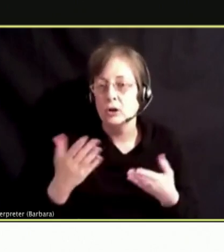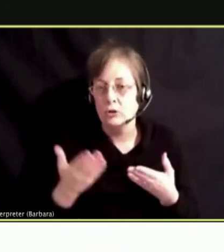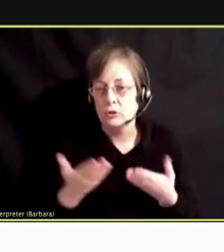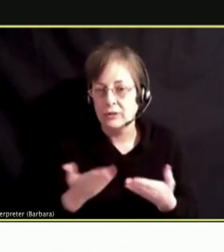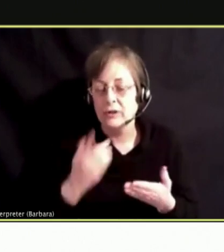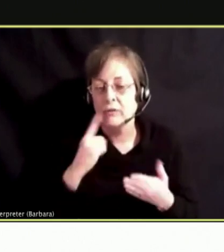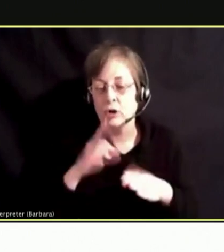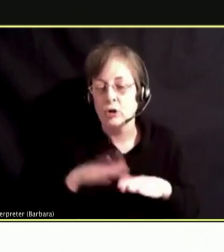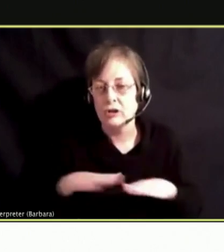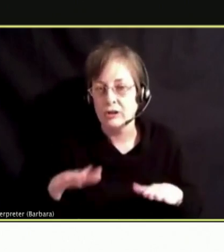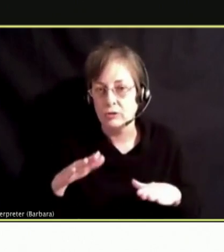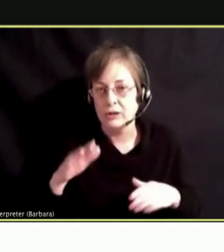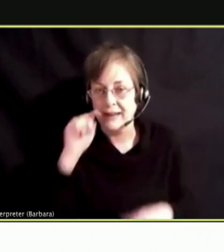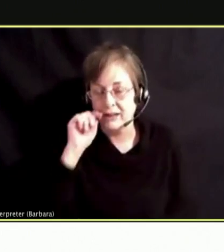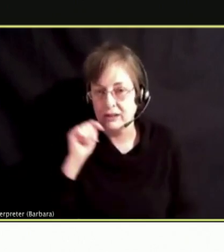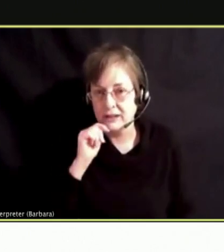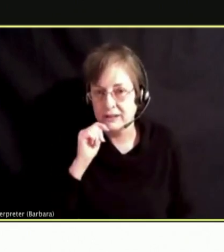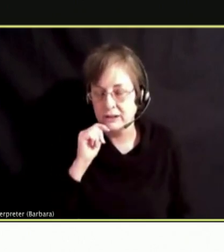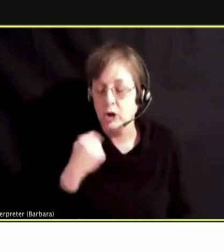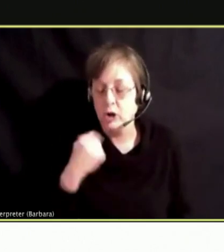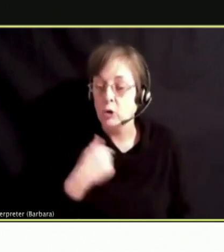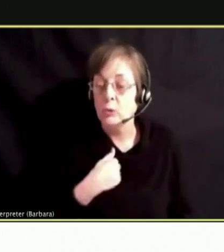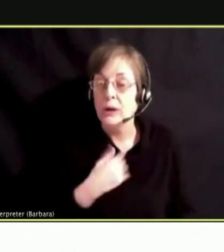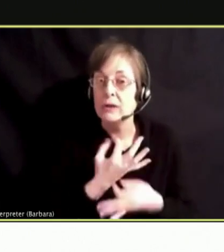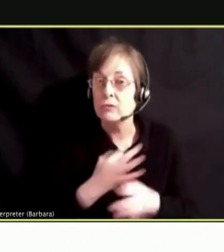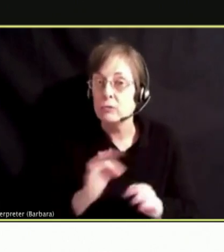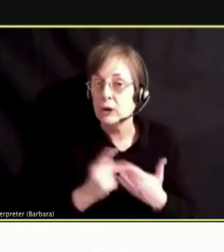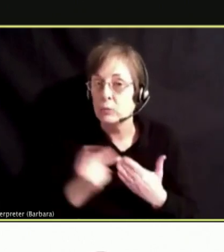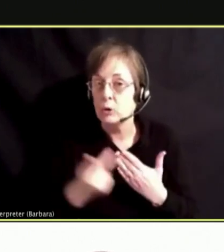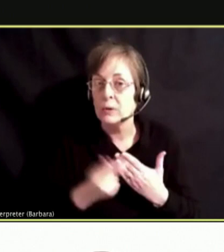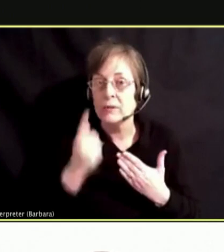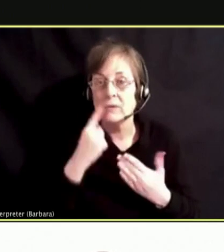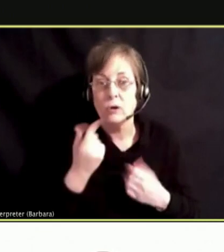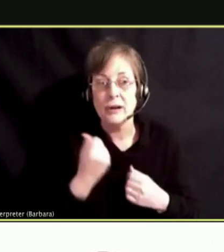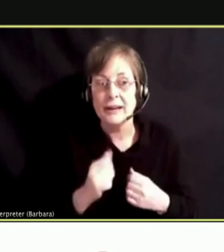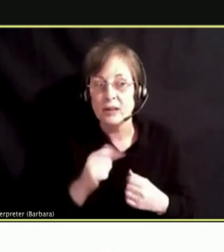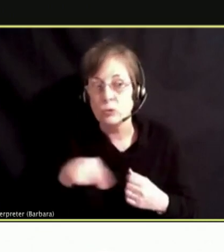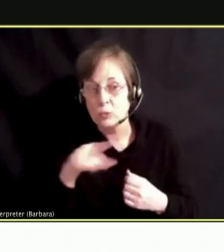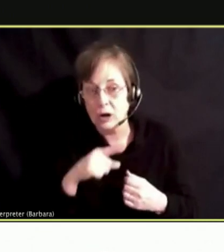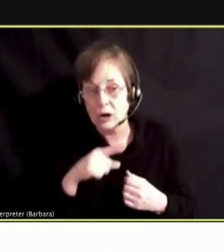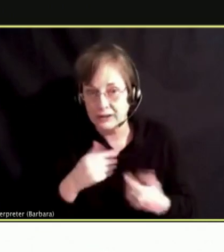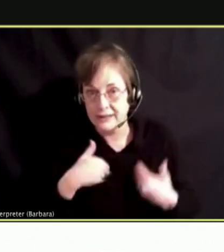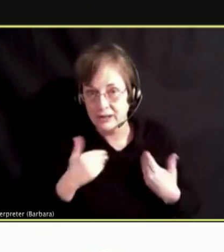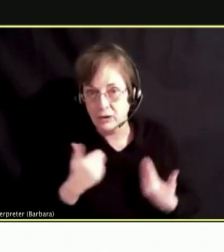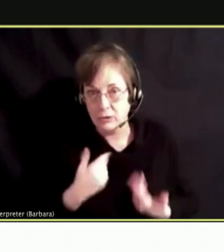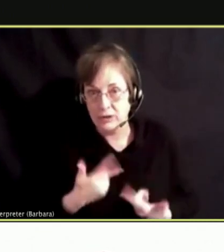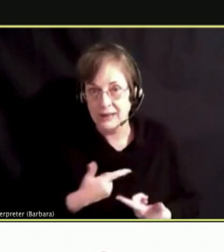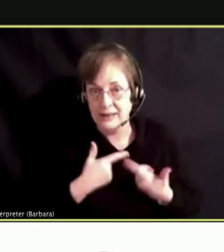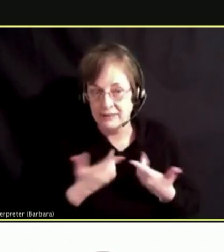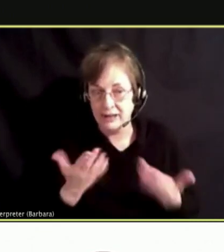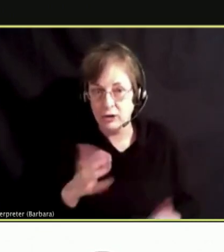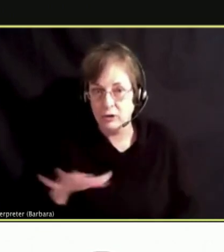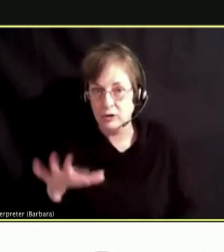WE ARE A FREE PROGRAM FOR ANY YOUTH WHO LIVES IN MONTGOMERY COUNTY AND WE HAVE THERAPISTS